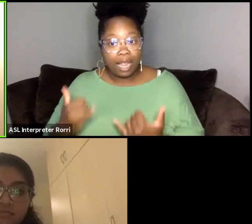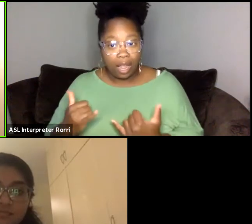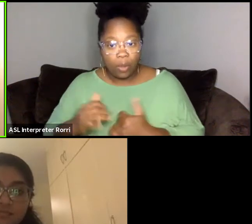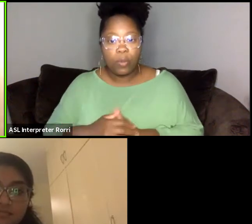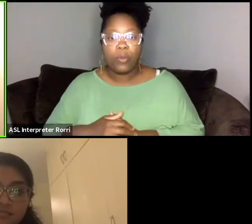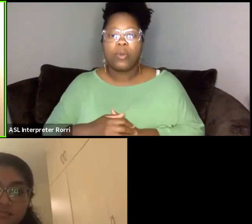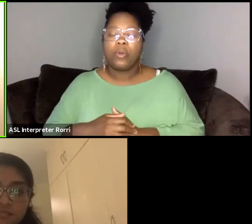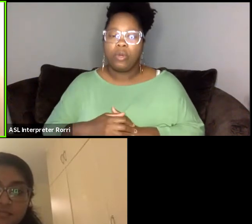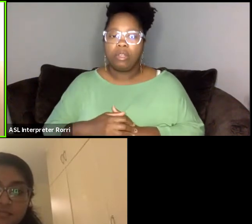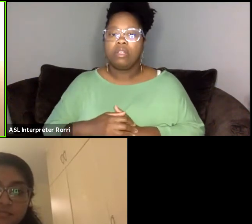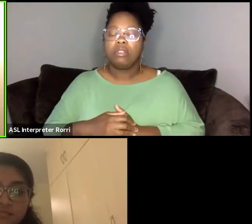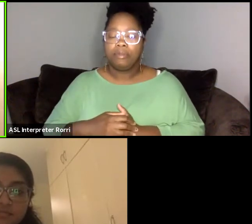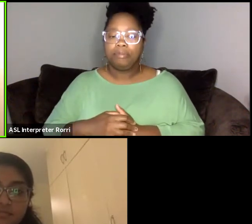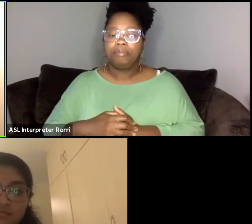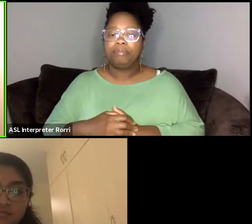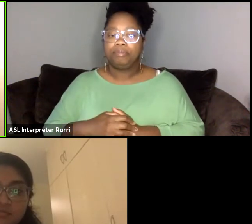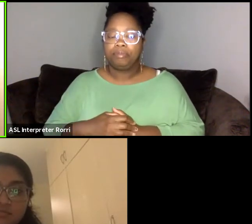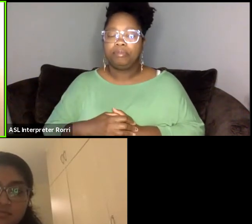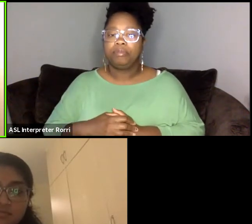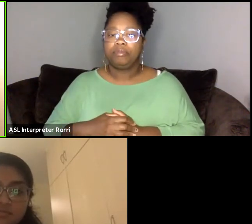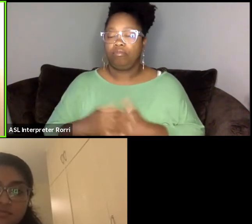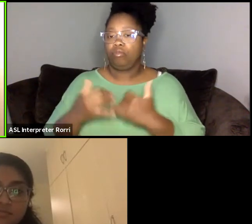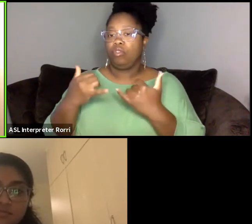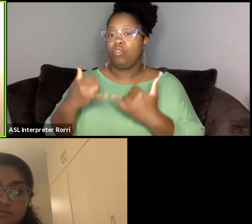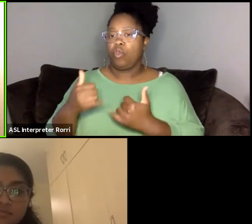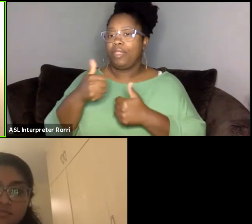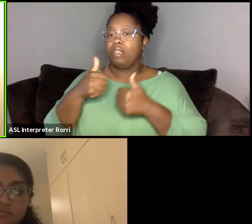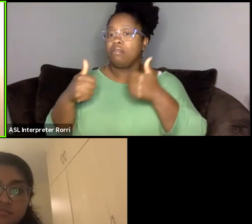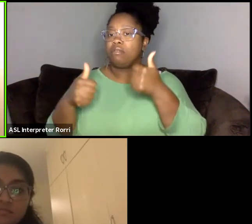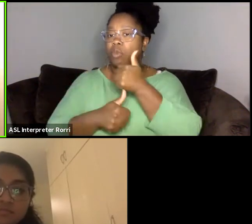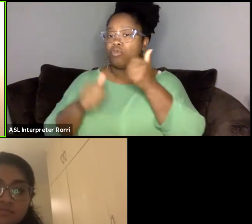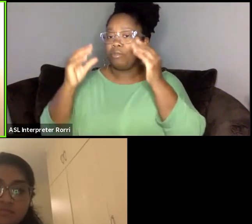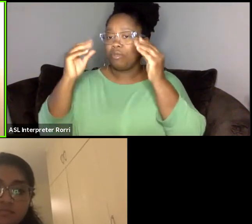I'm currently an associate professor of theater